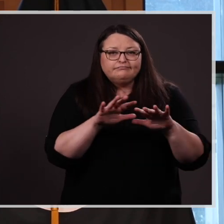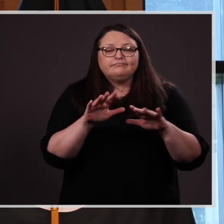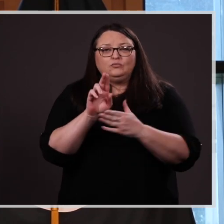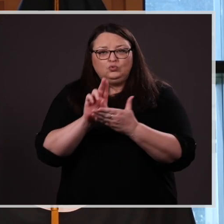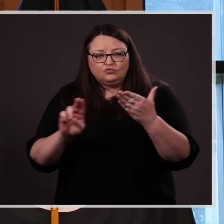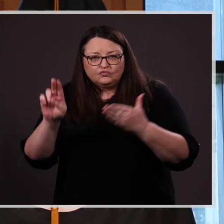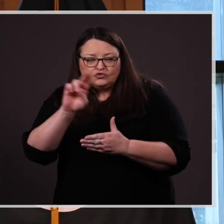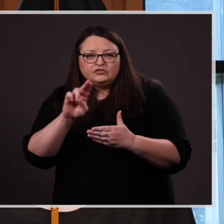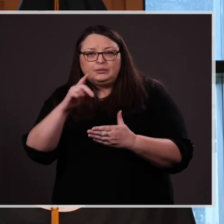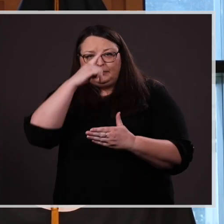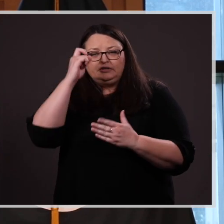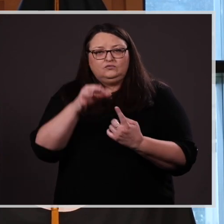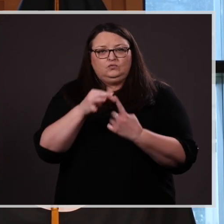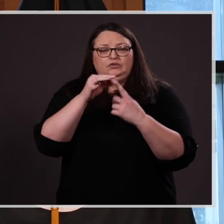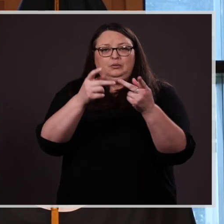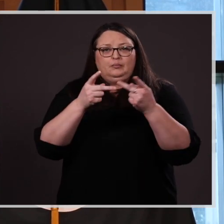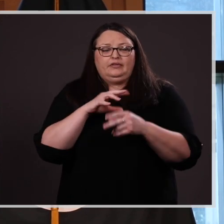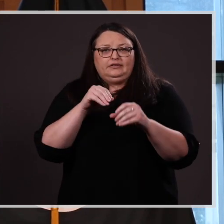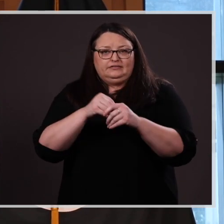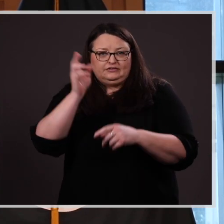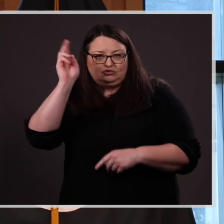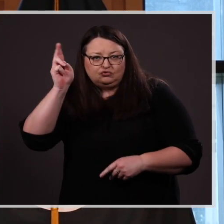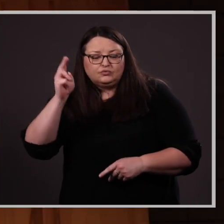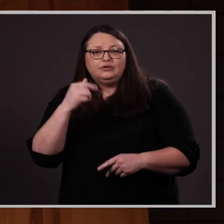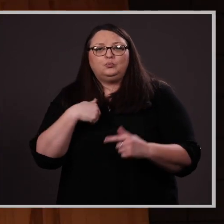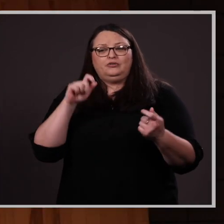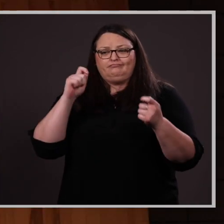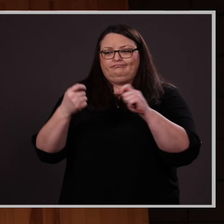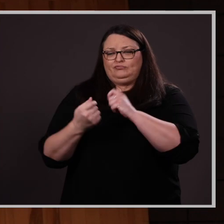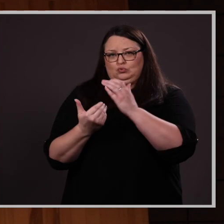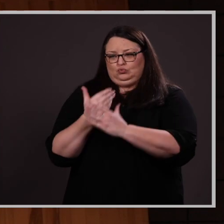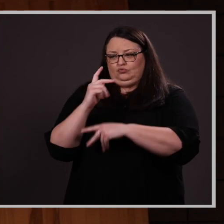how we have managed to adjust to new versions of Normal. And though we have hit plenty of